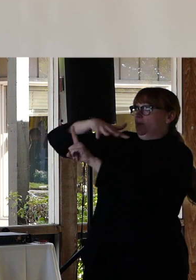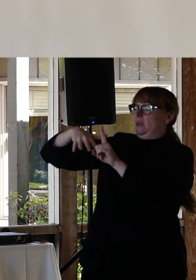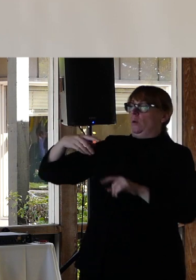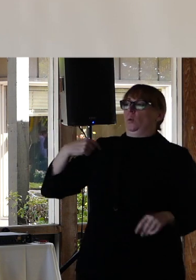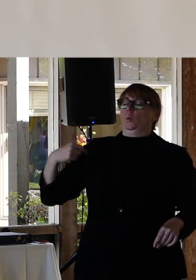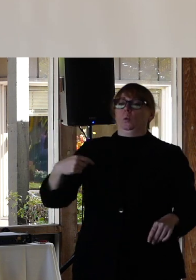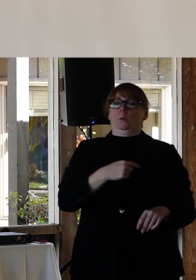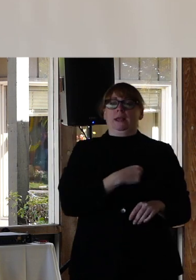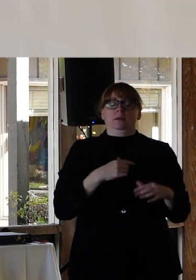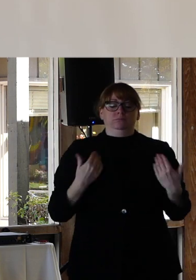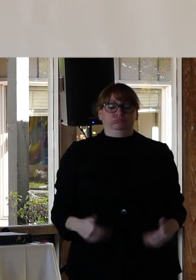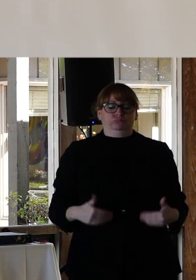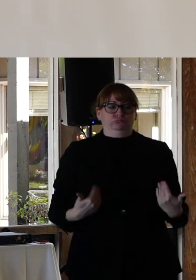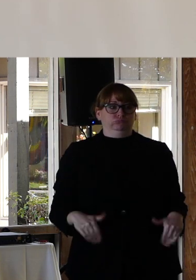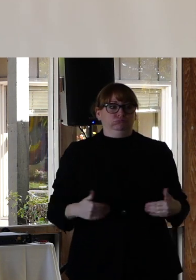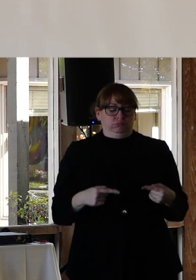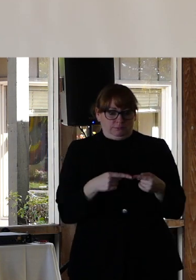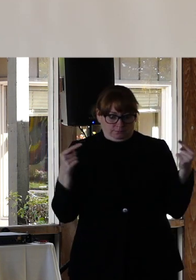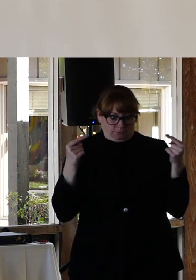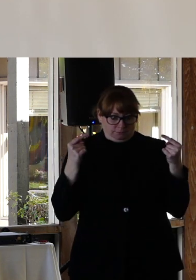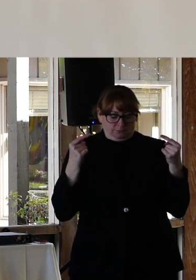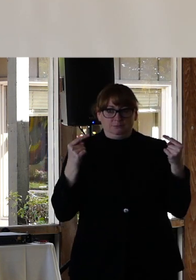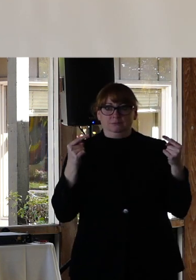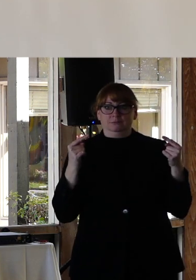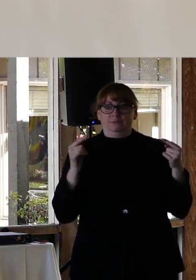divided from our neighbors. To quote